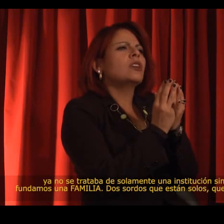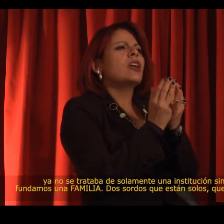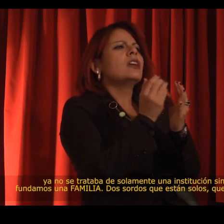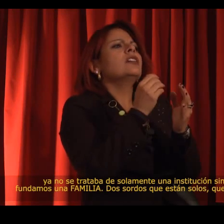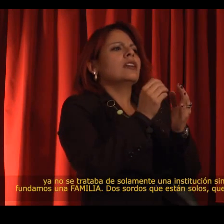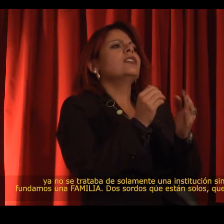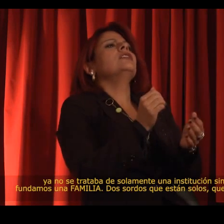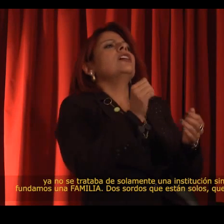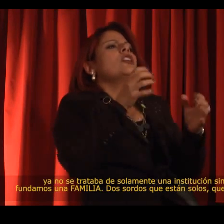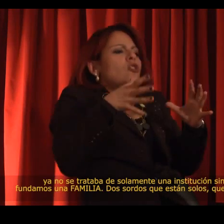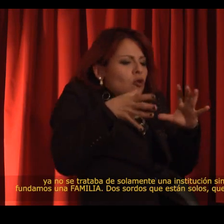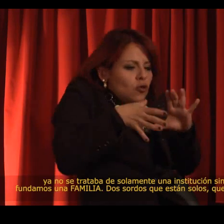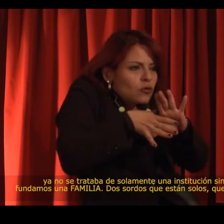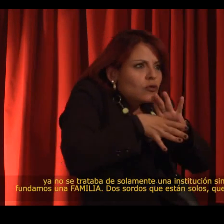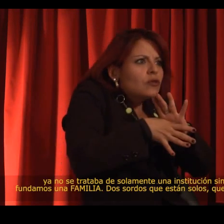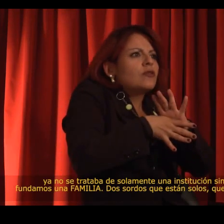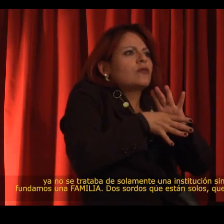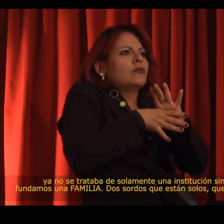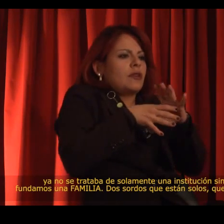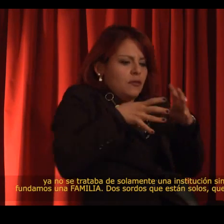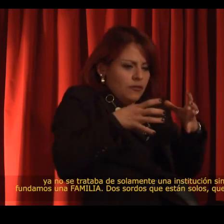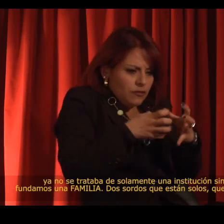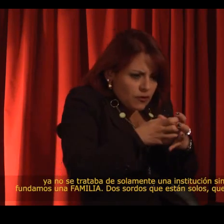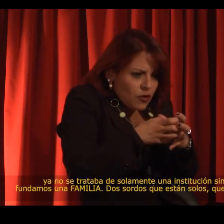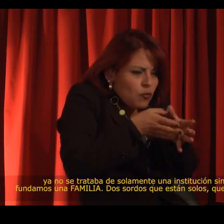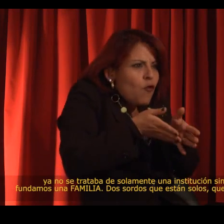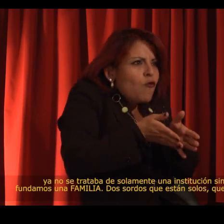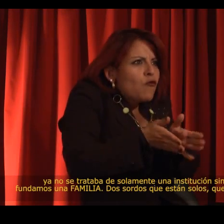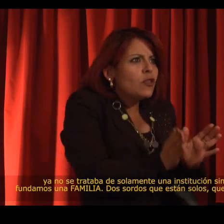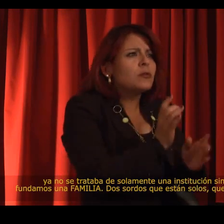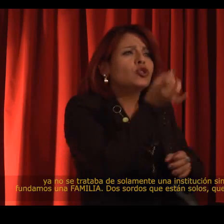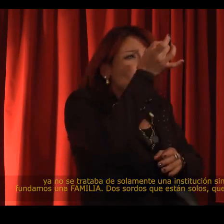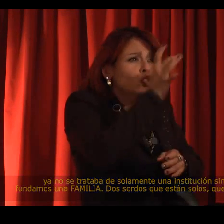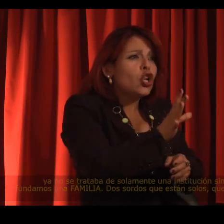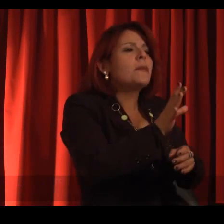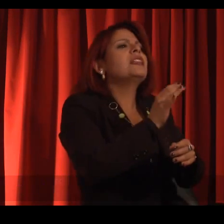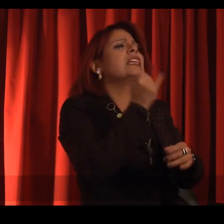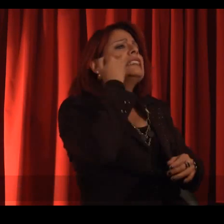we weren’t building just an institution but also a FAMILY.